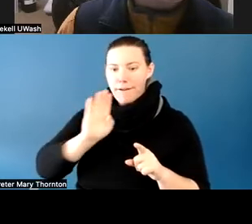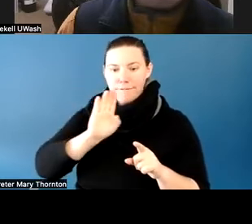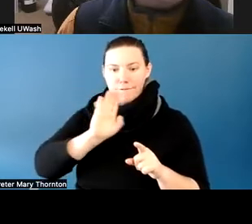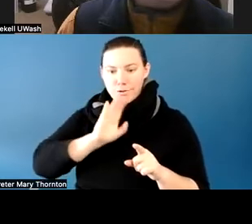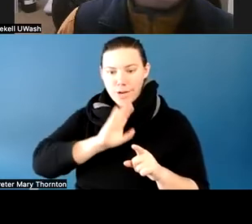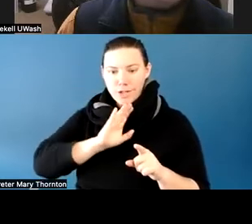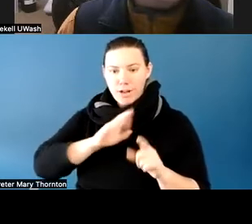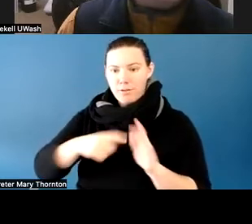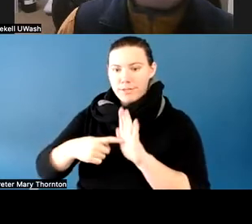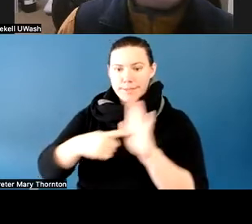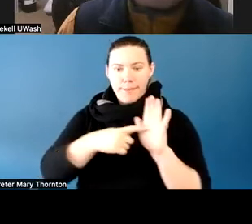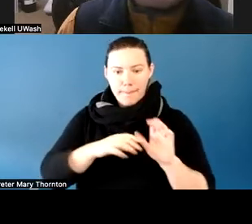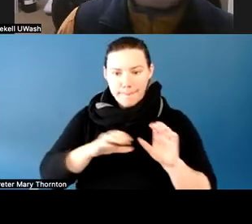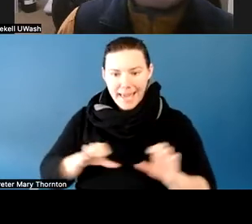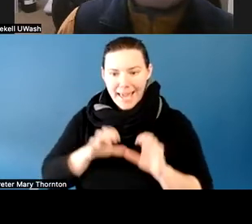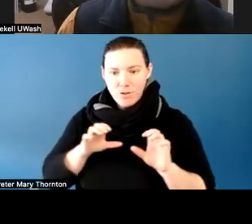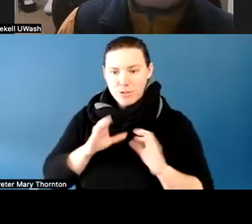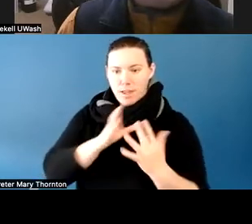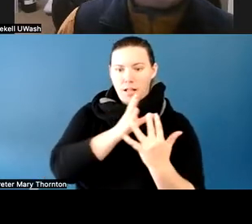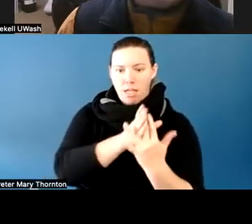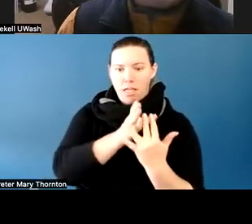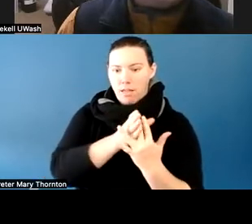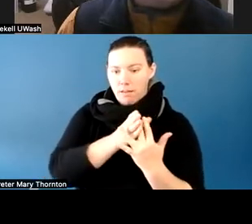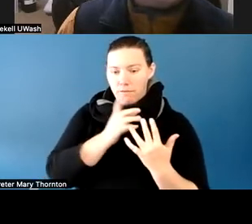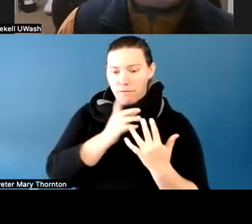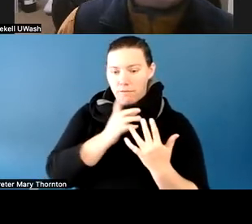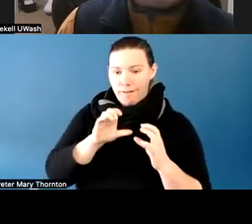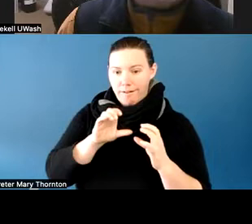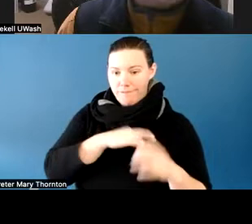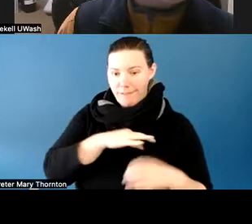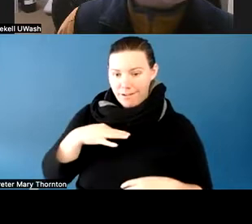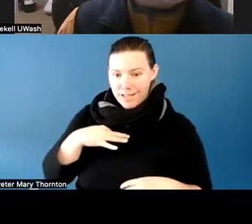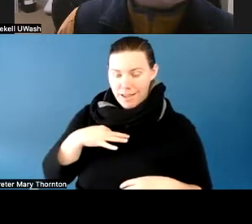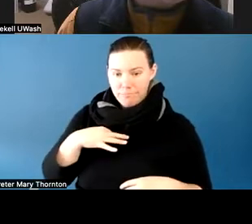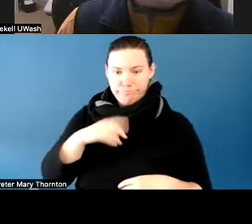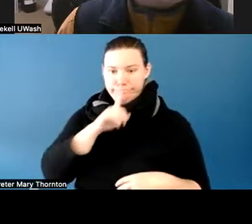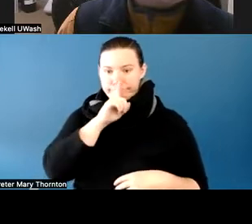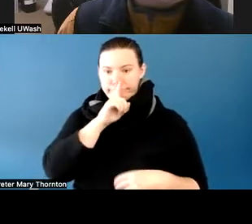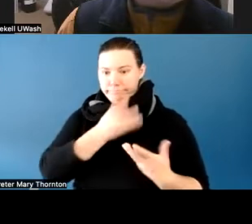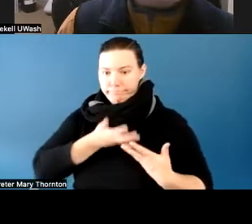these kind of behaviors that some faculty thought were disruptive.